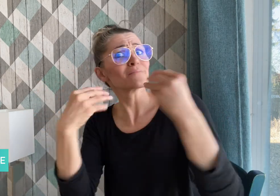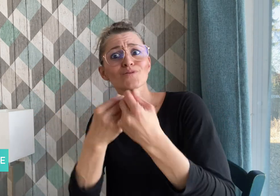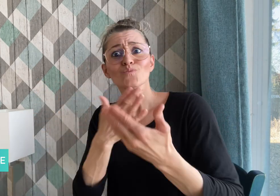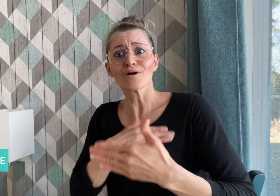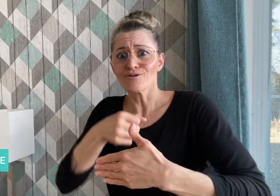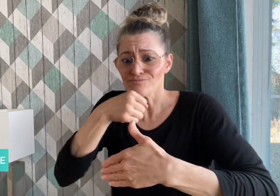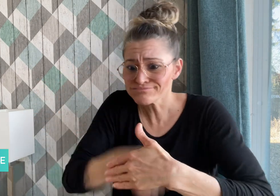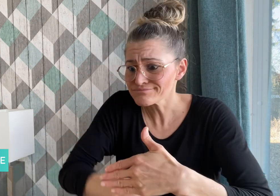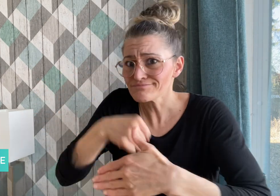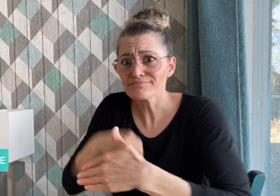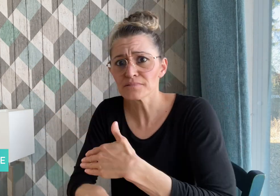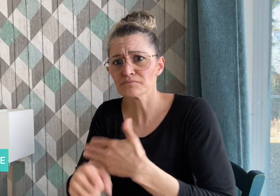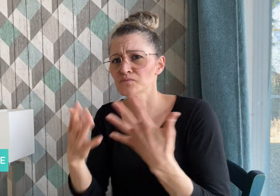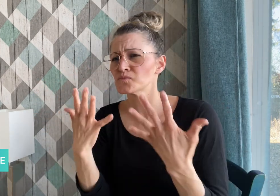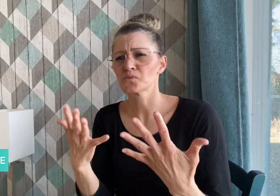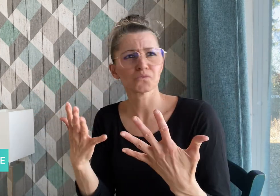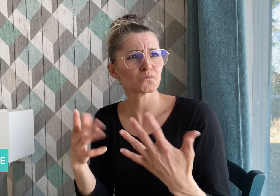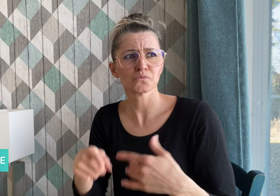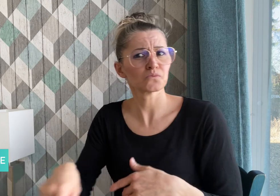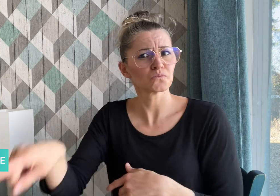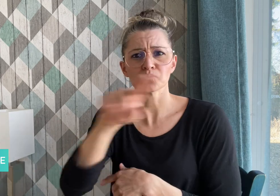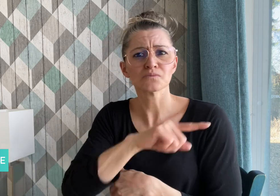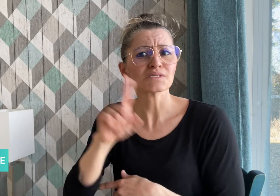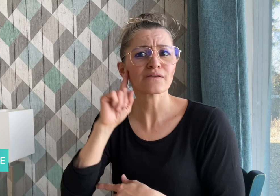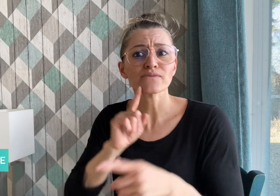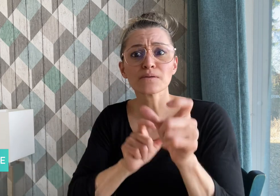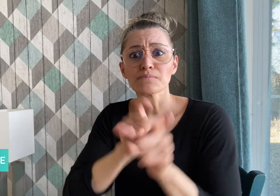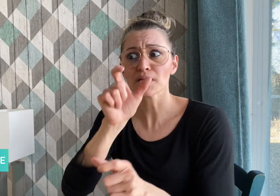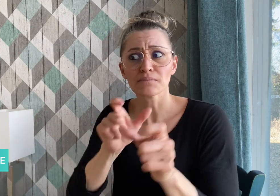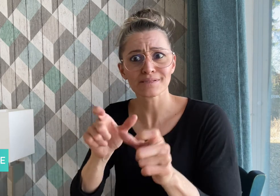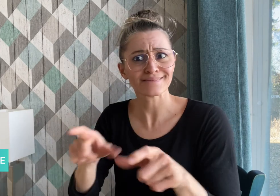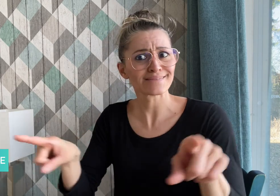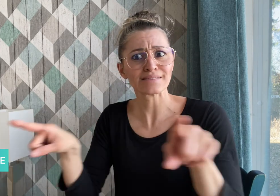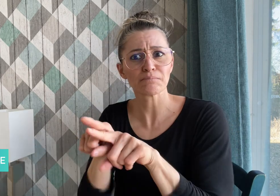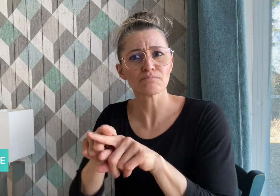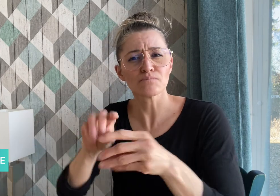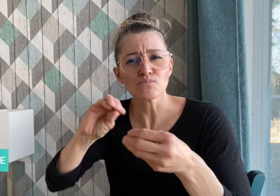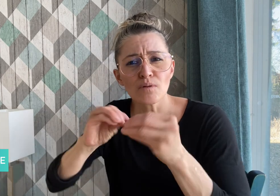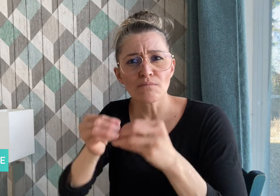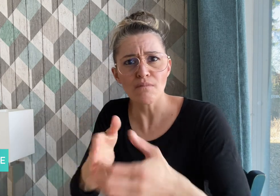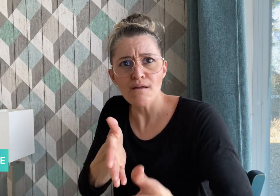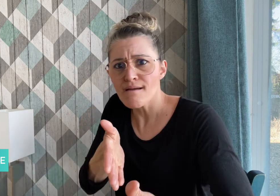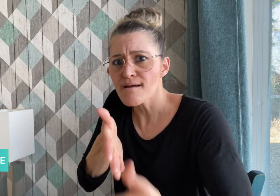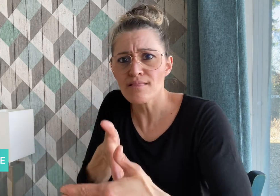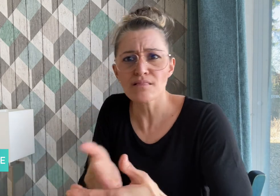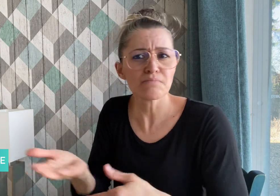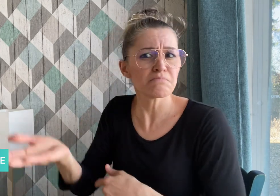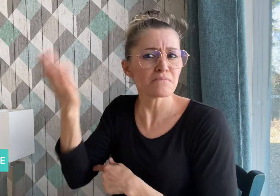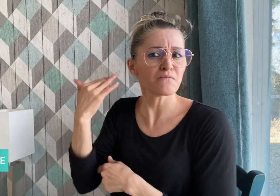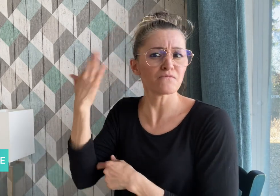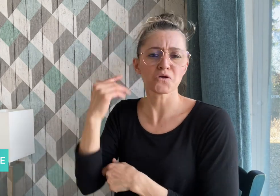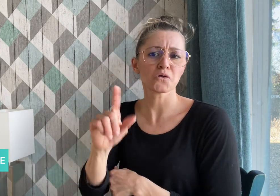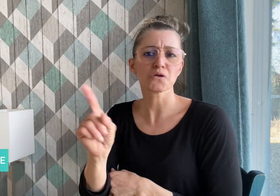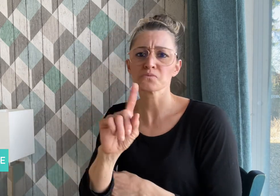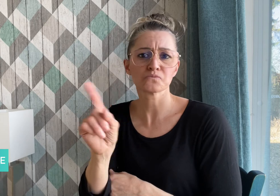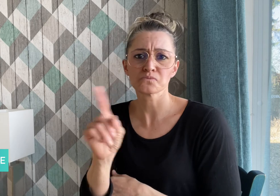face the same challenges when starting a family